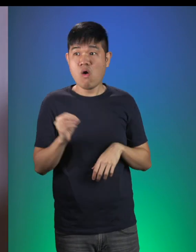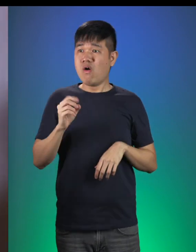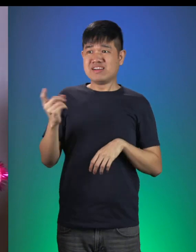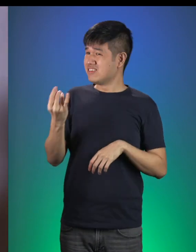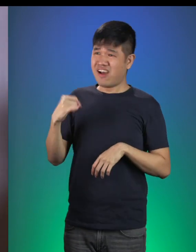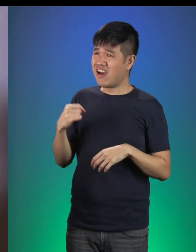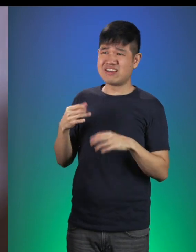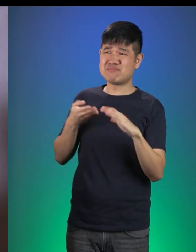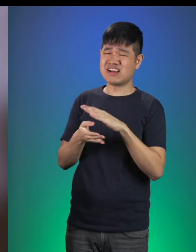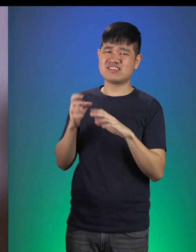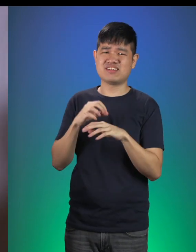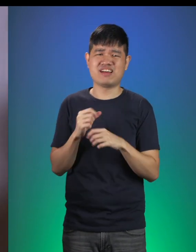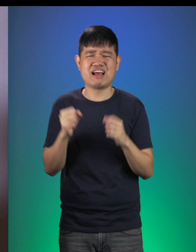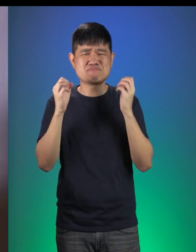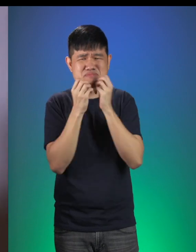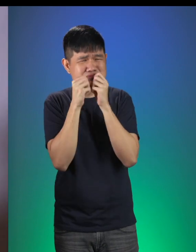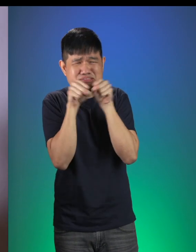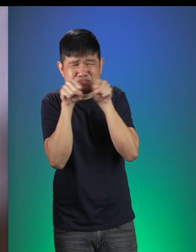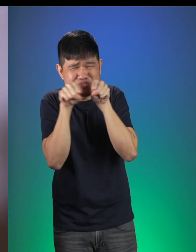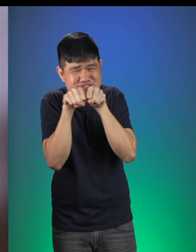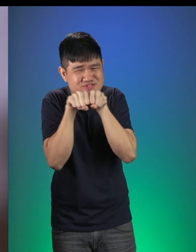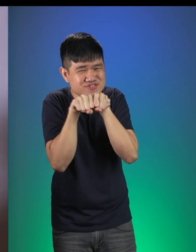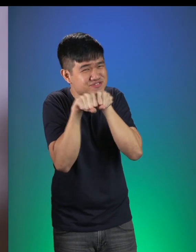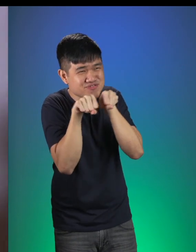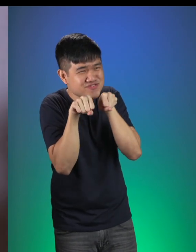Elves: (Gibberish) [speaking elvish] Shoes…